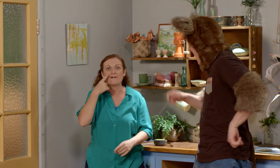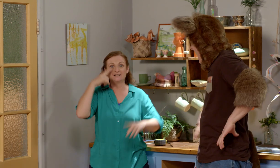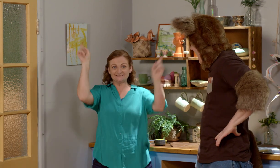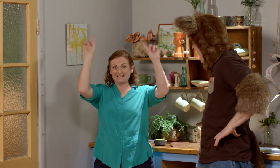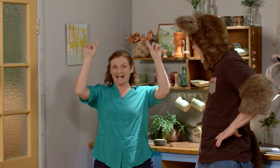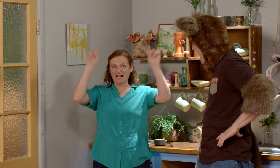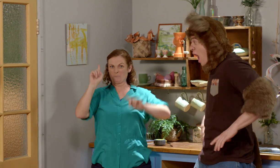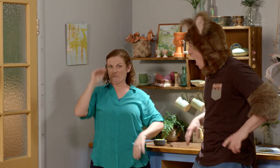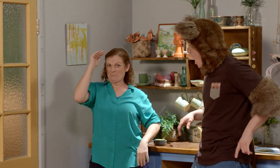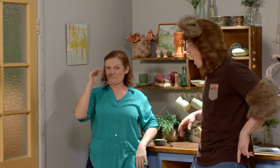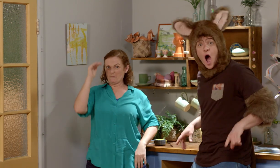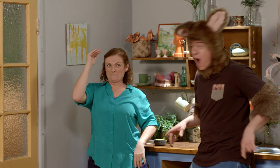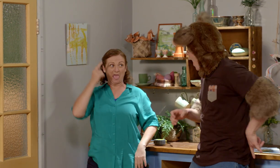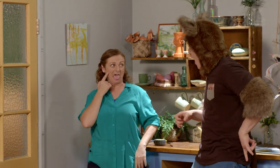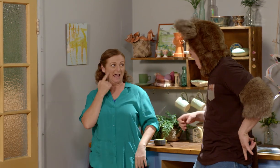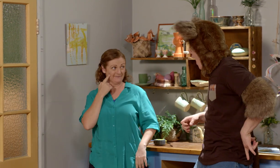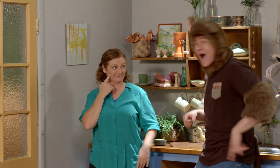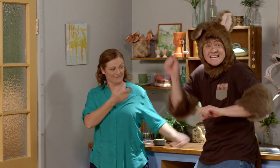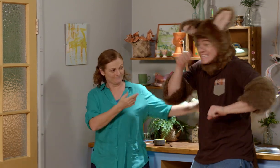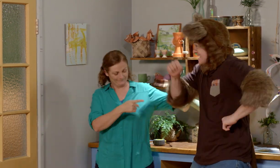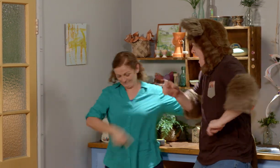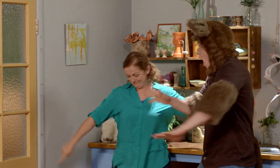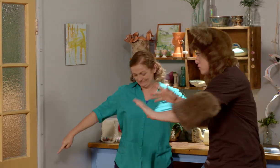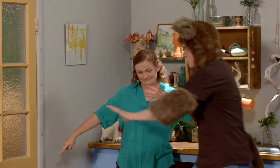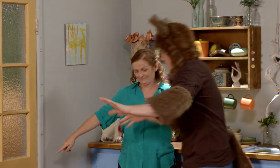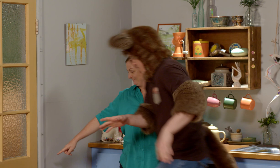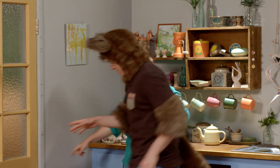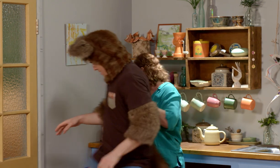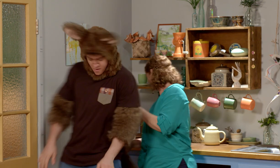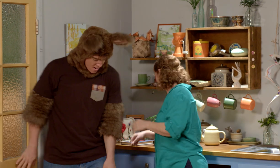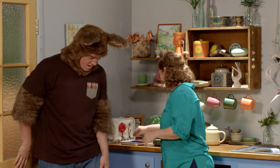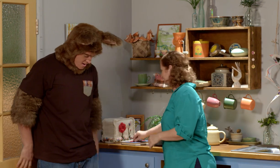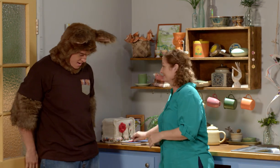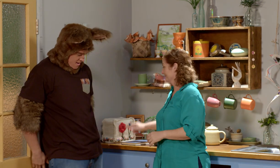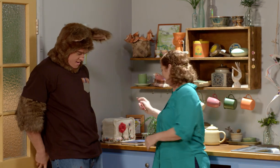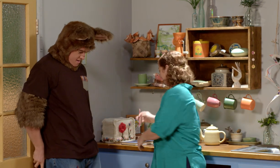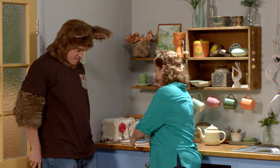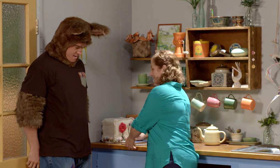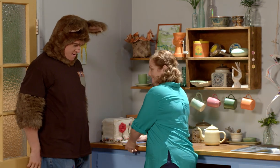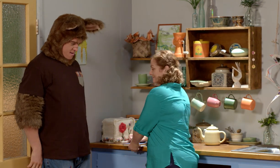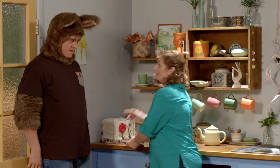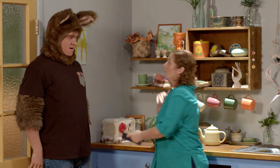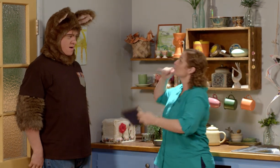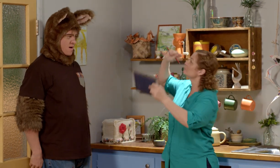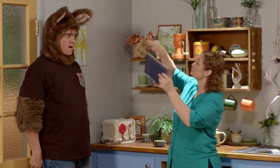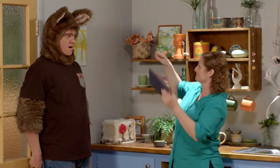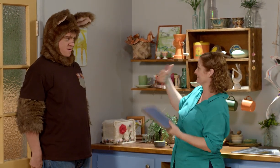We should have a look and see how tall you are now. Okay. Ready?